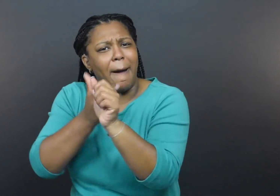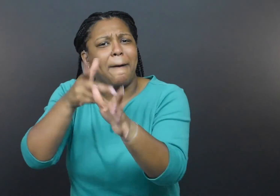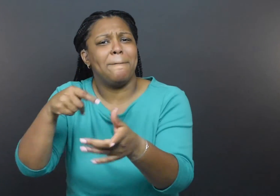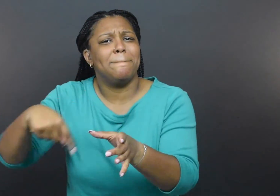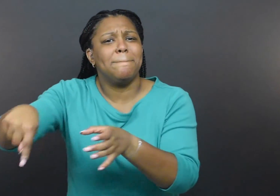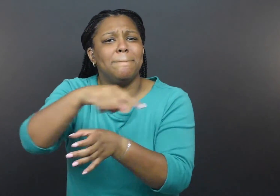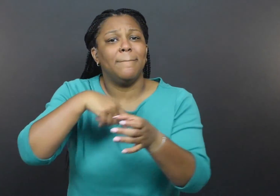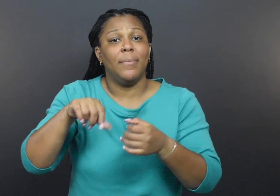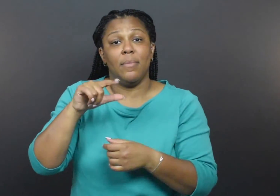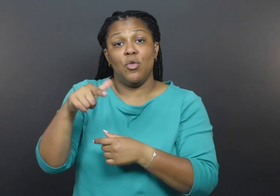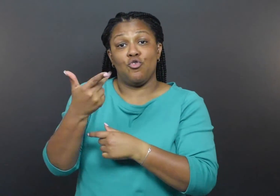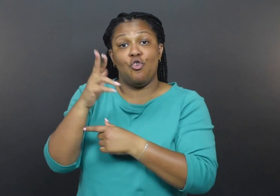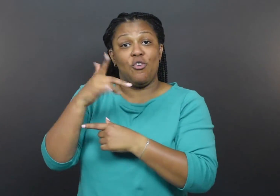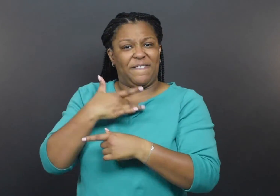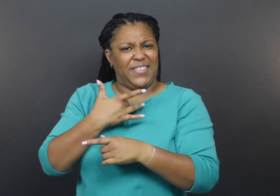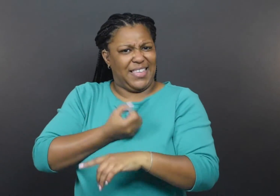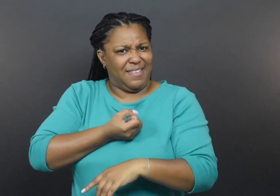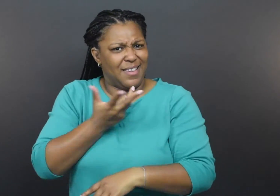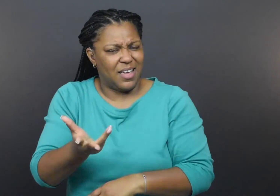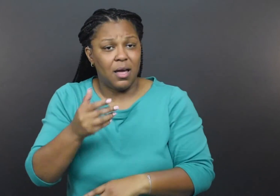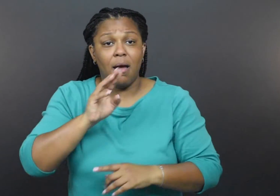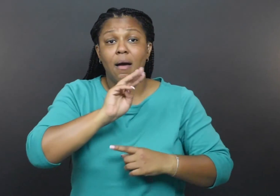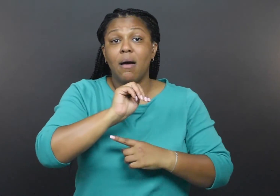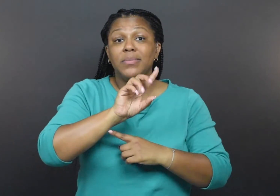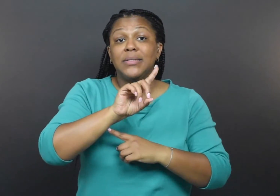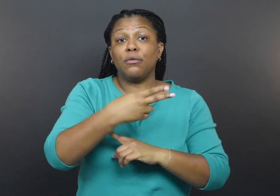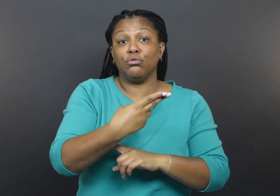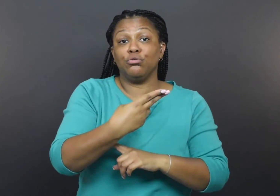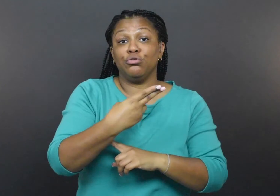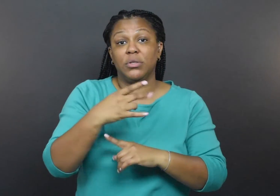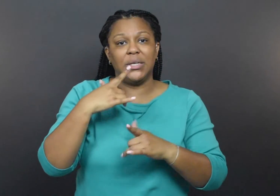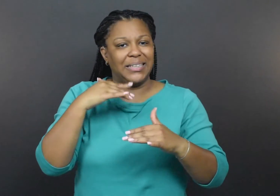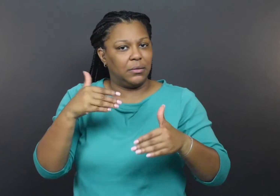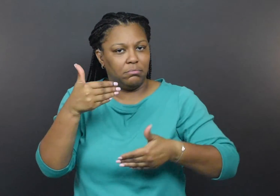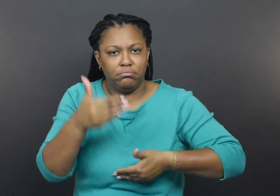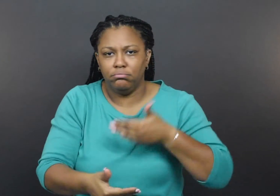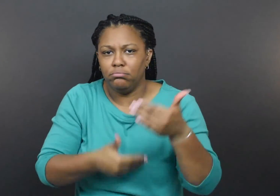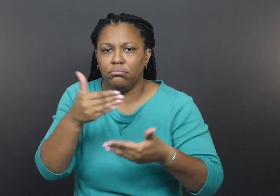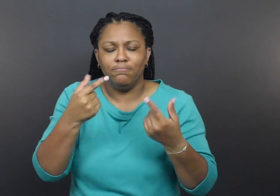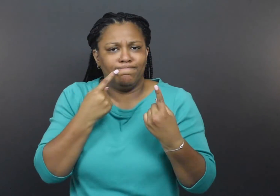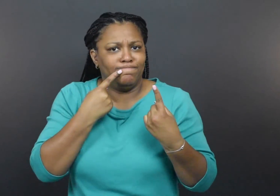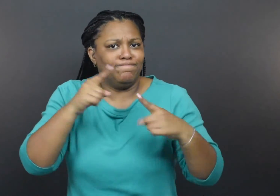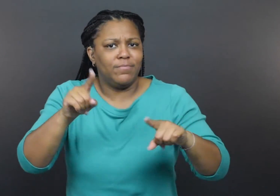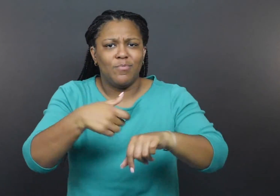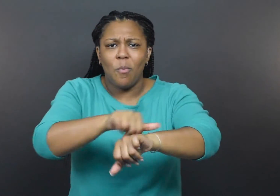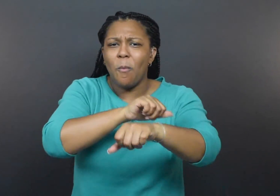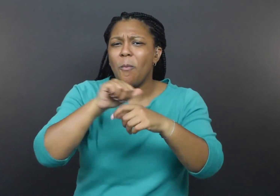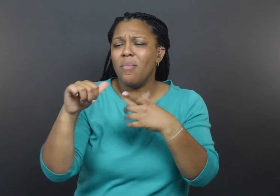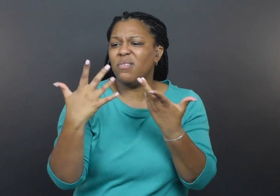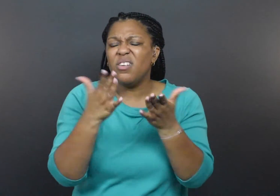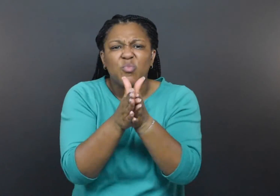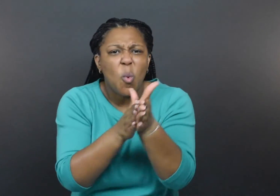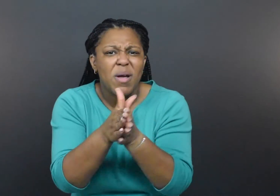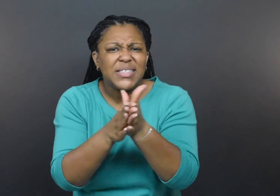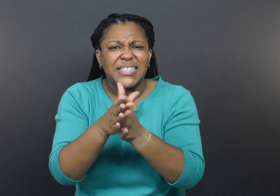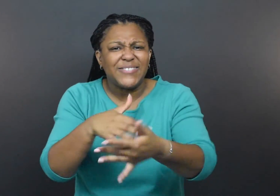“MDH is moving into a more proactive role and has been able to be flexible and hear